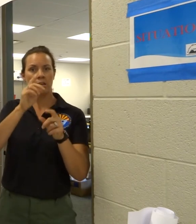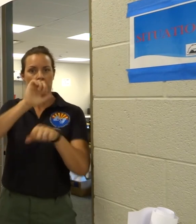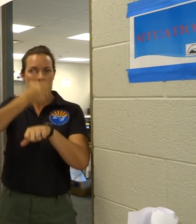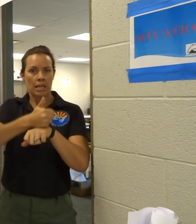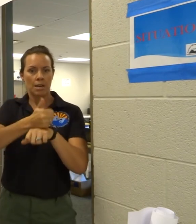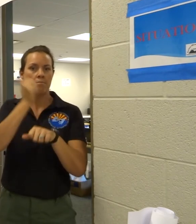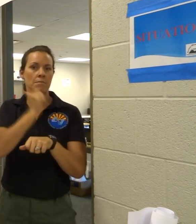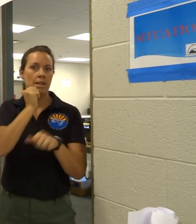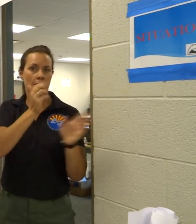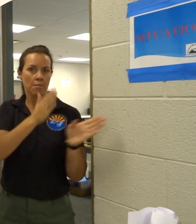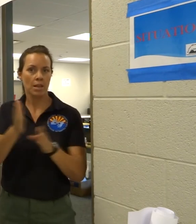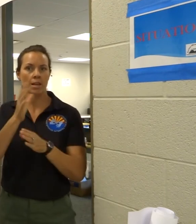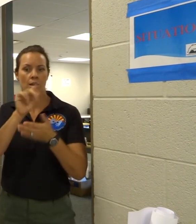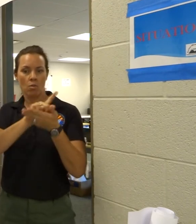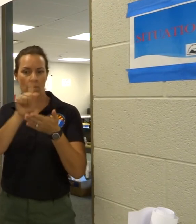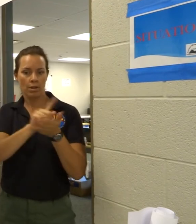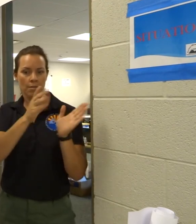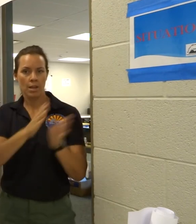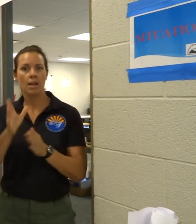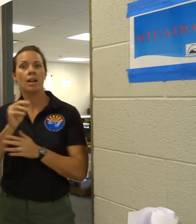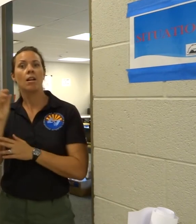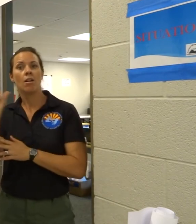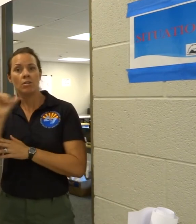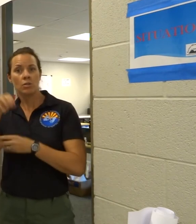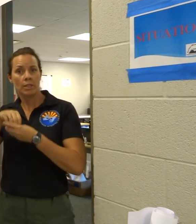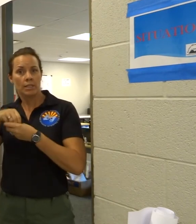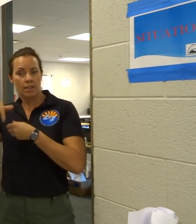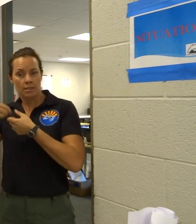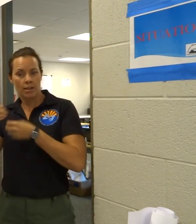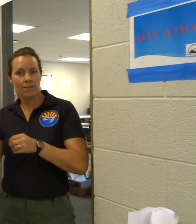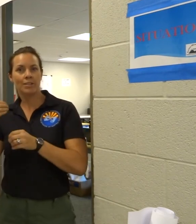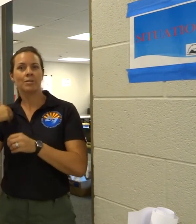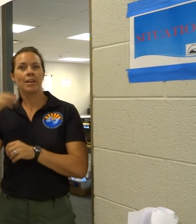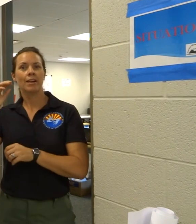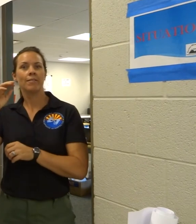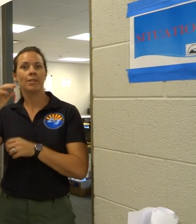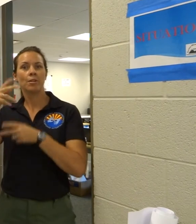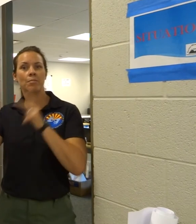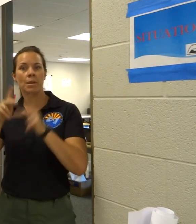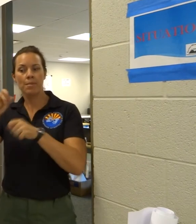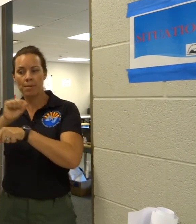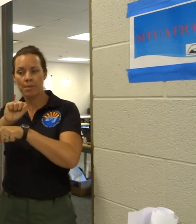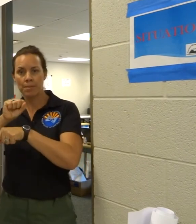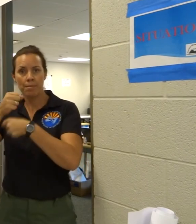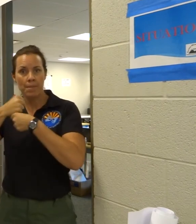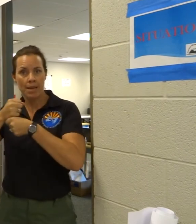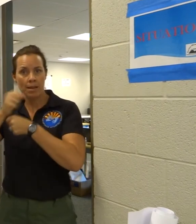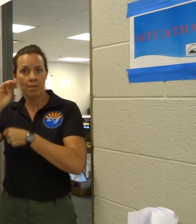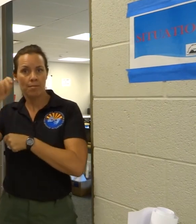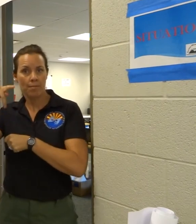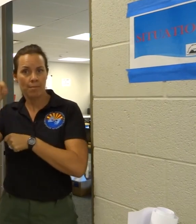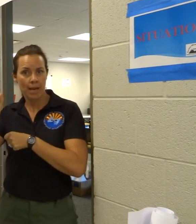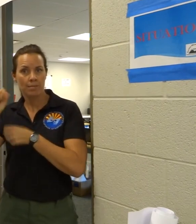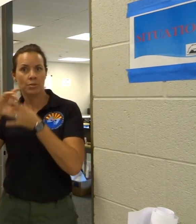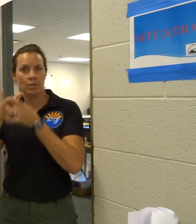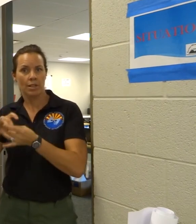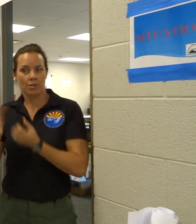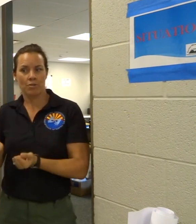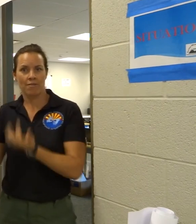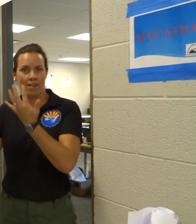And we also have map making personnel.